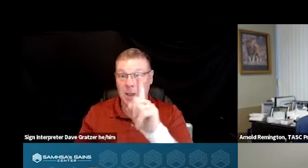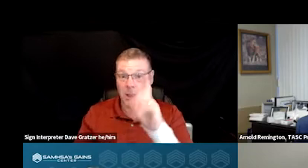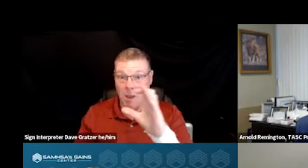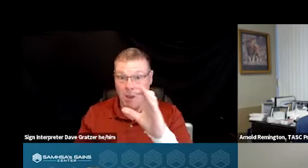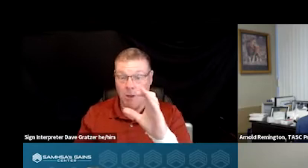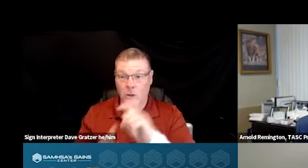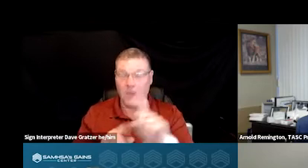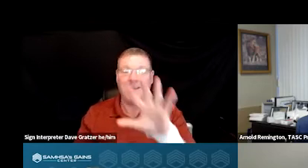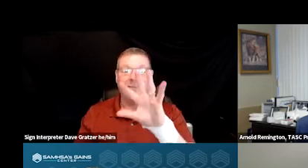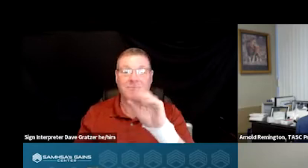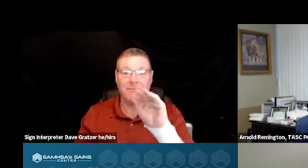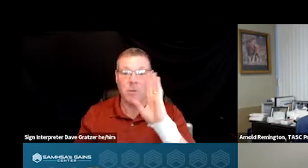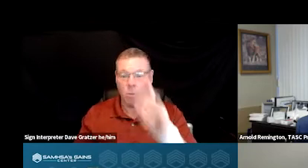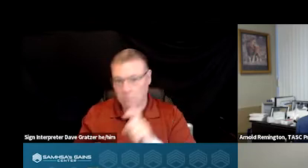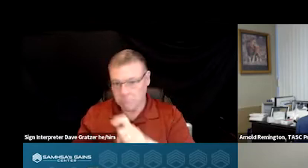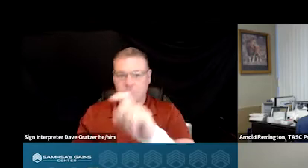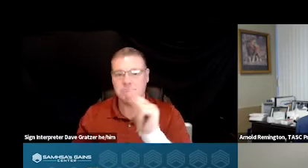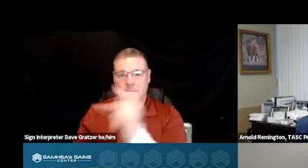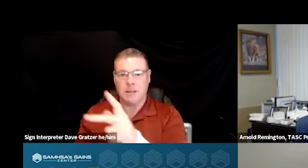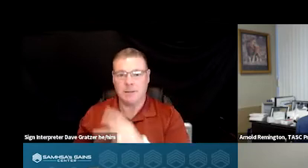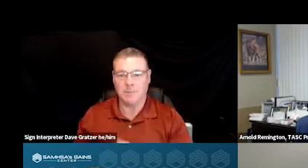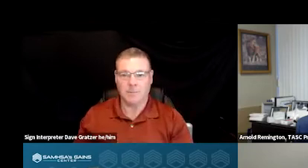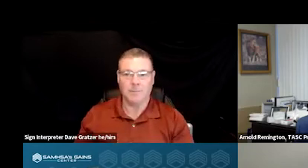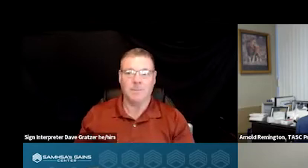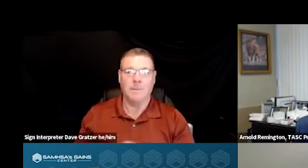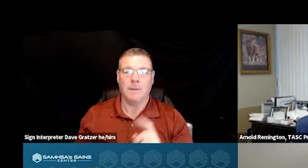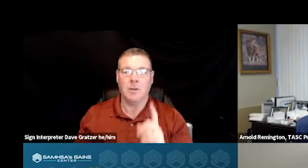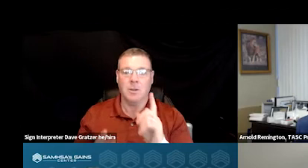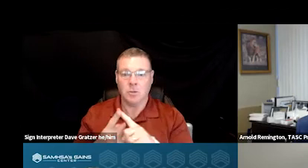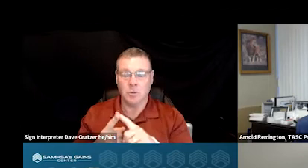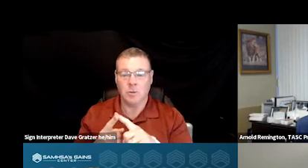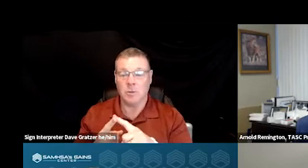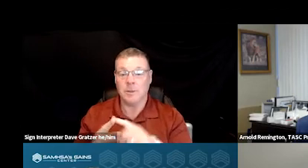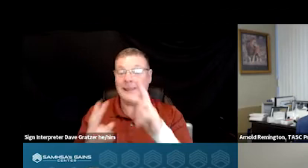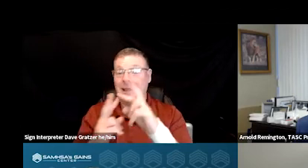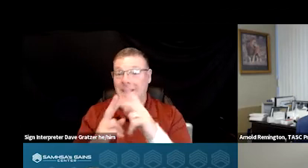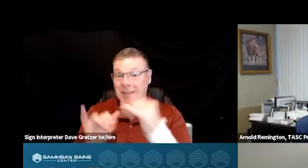50 of those calls, we're doing outbound calls either to the individual themselves,